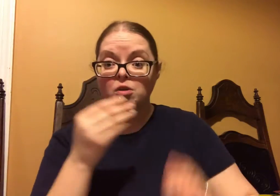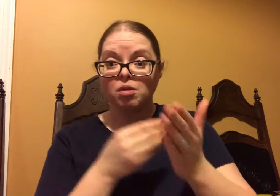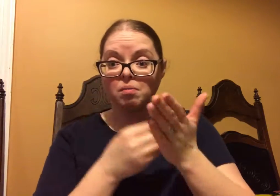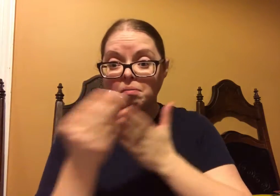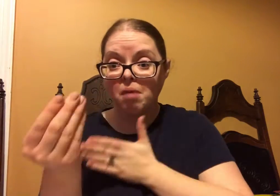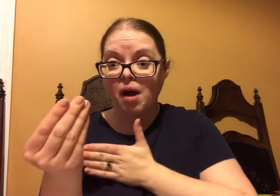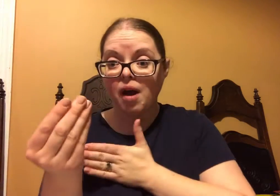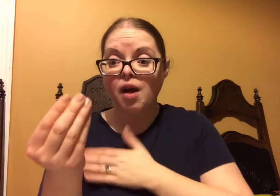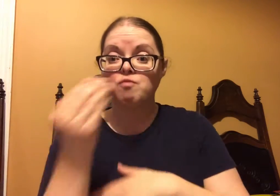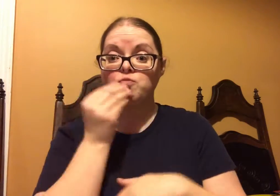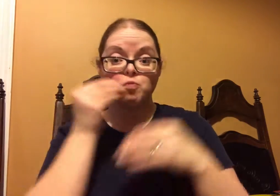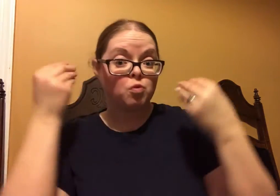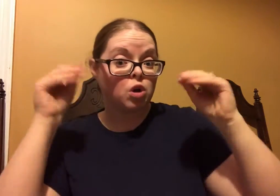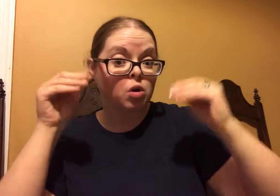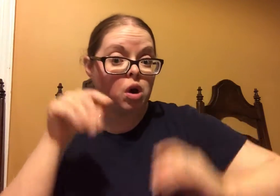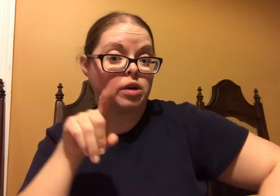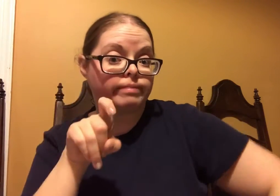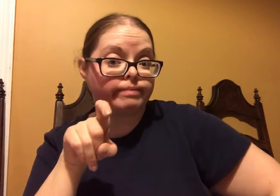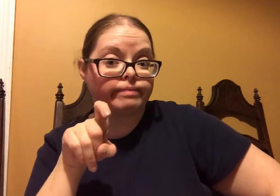really good.